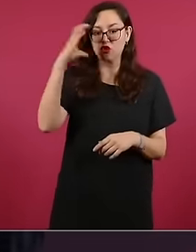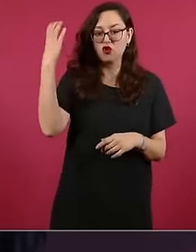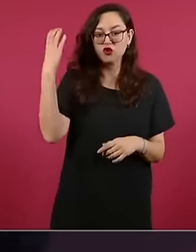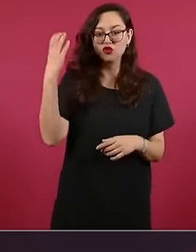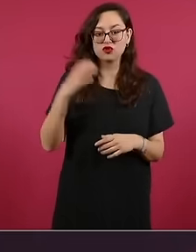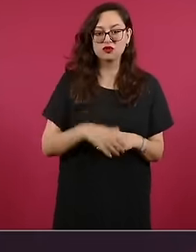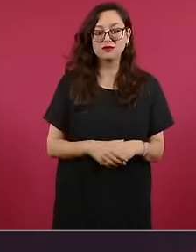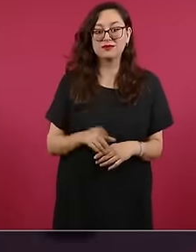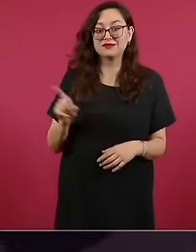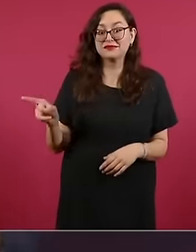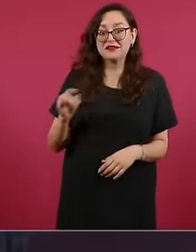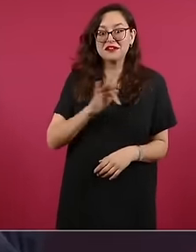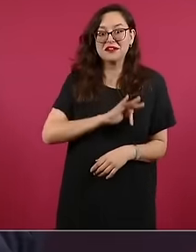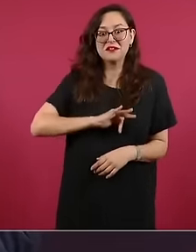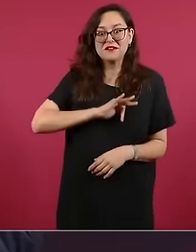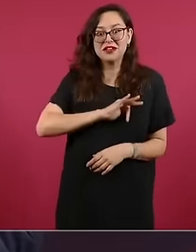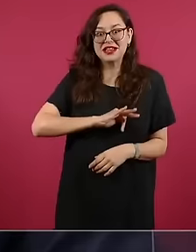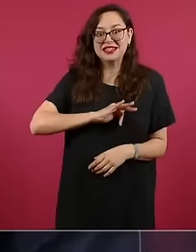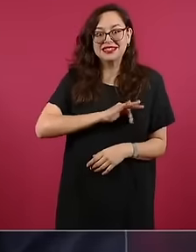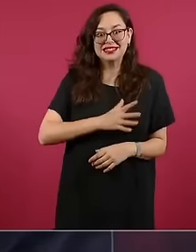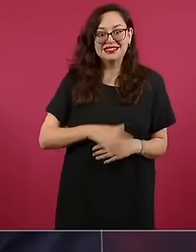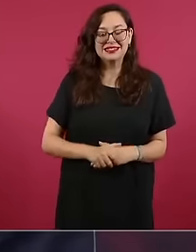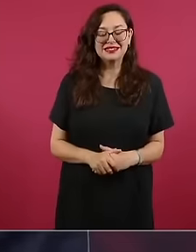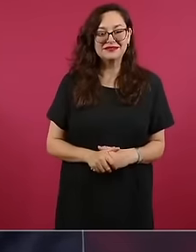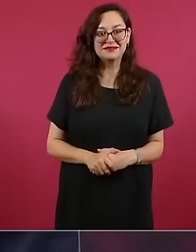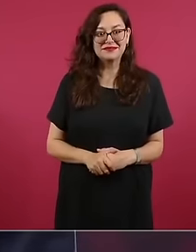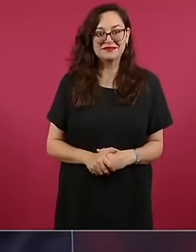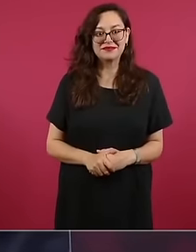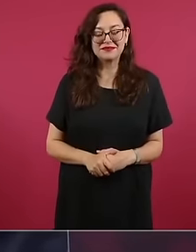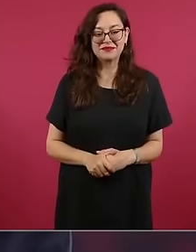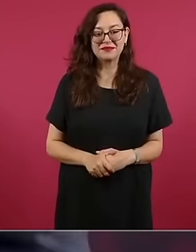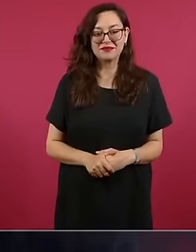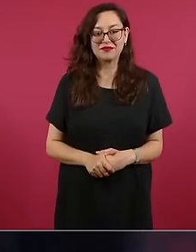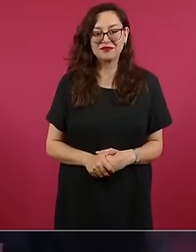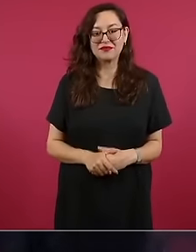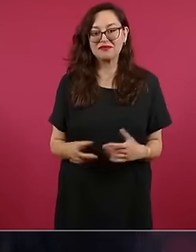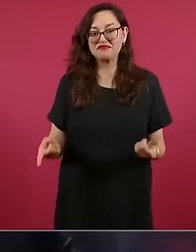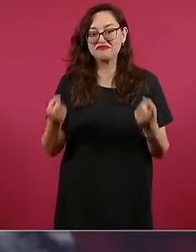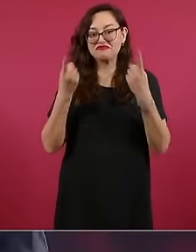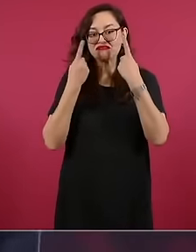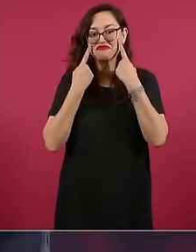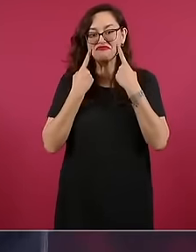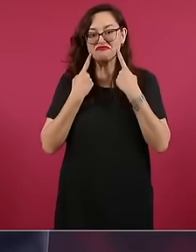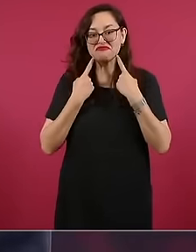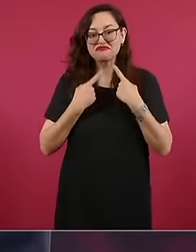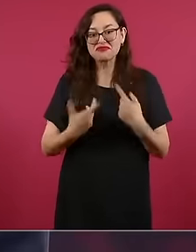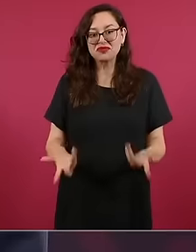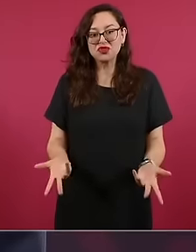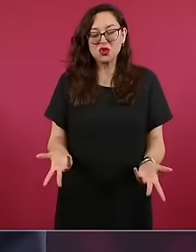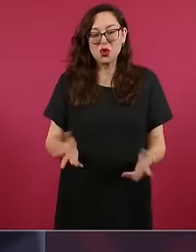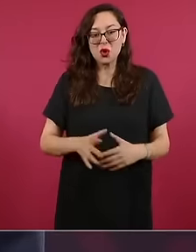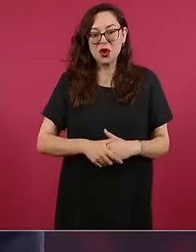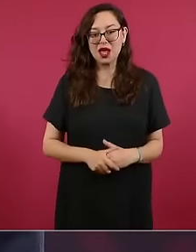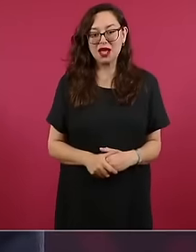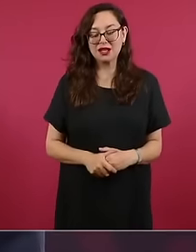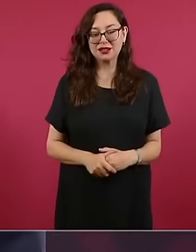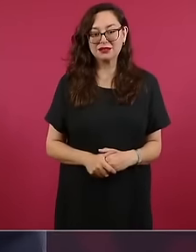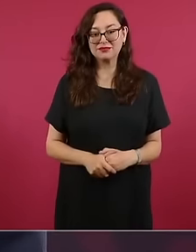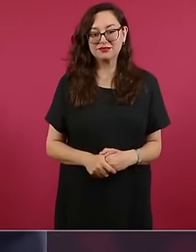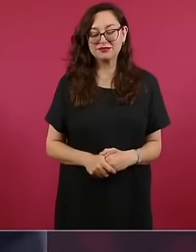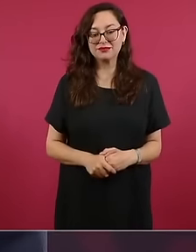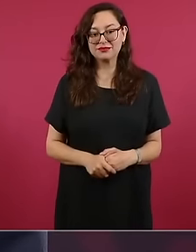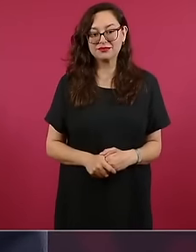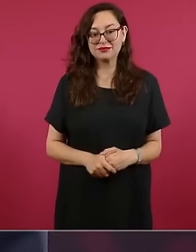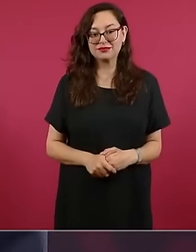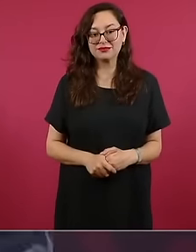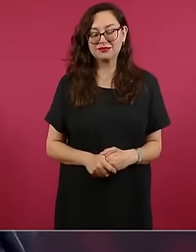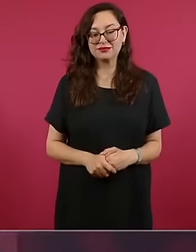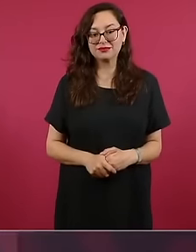crying and with that I tell them everything so he takes one